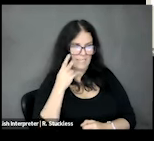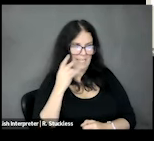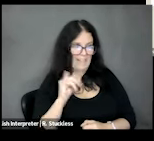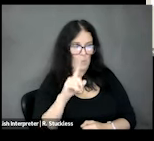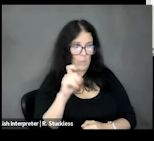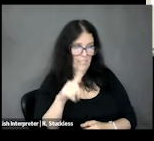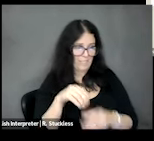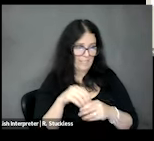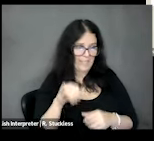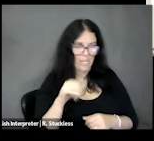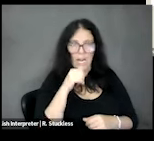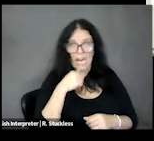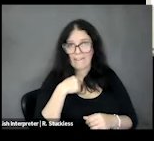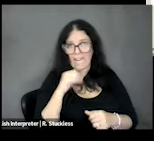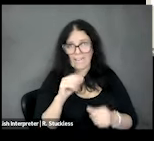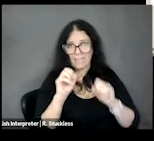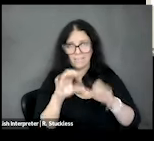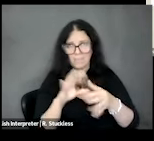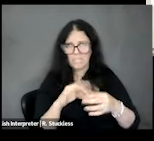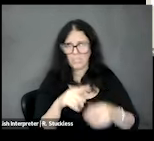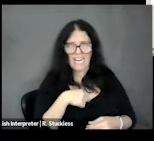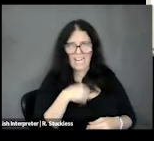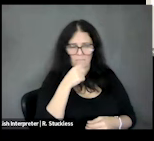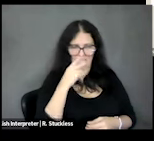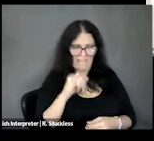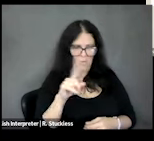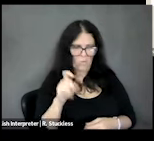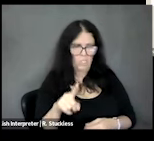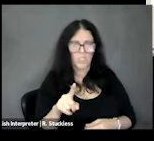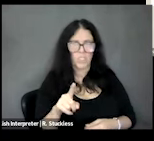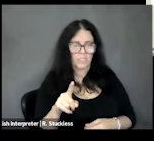I can message it to you. JULIA: I don't know why I don't see that one specifically. Well I can